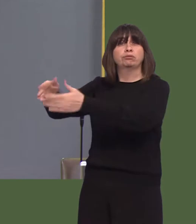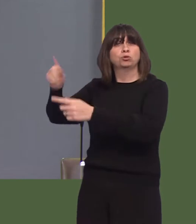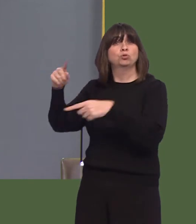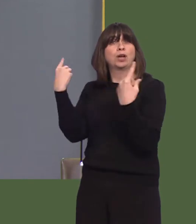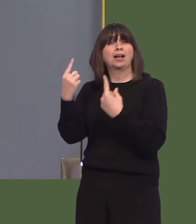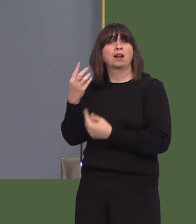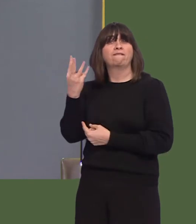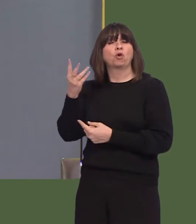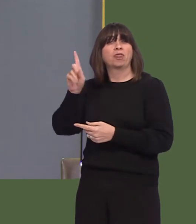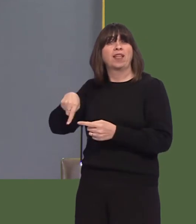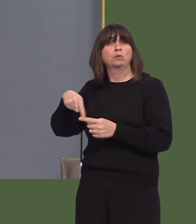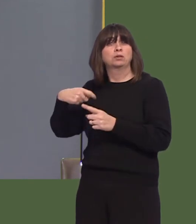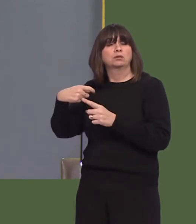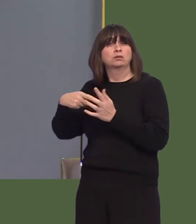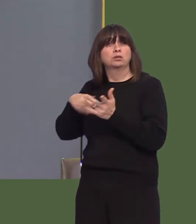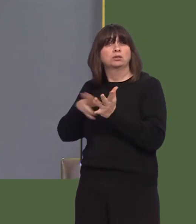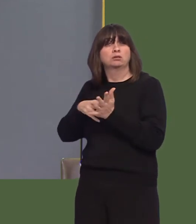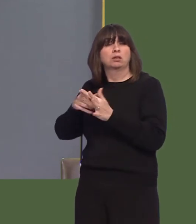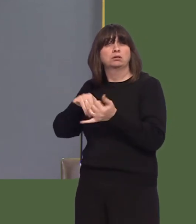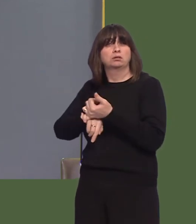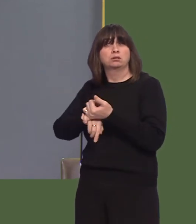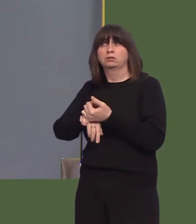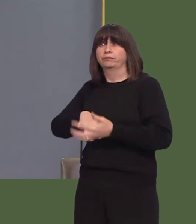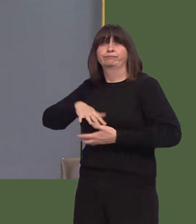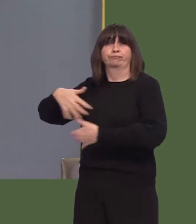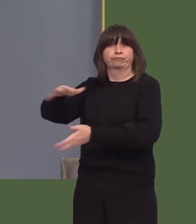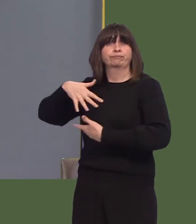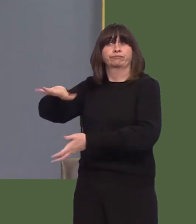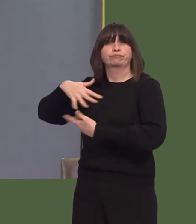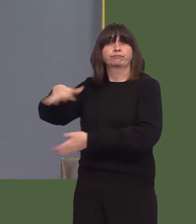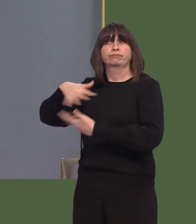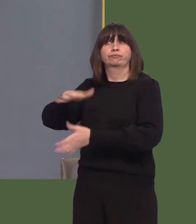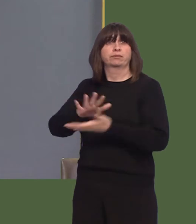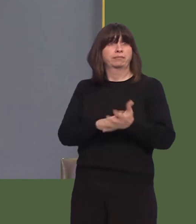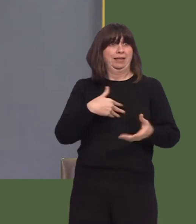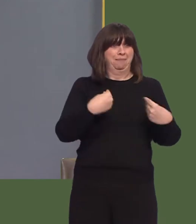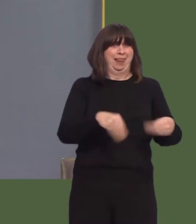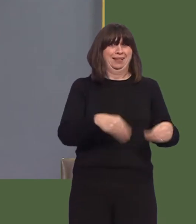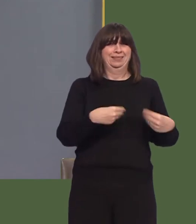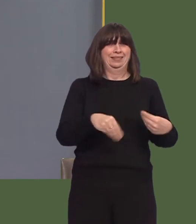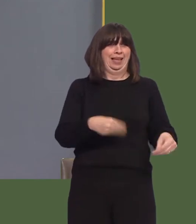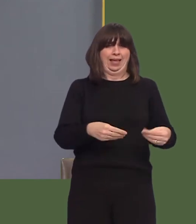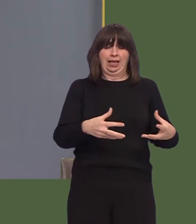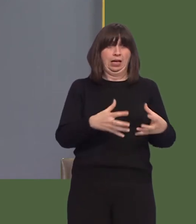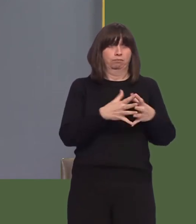We know also that the amount of plastic produced and disposed of is growing every single year,